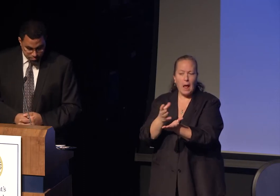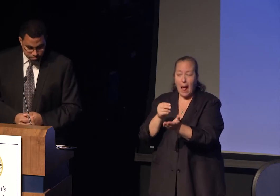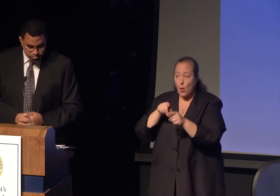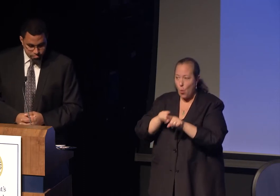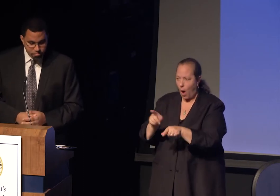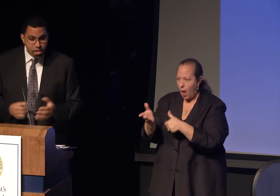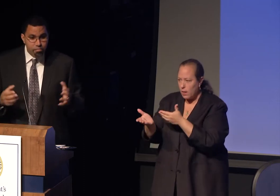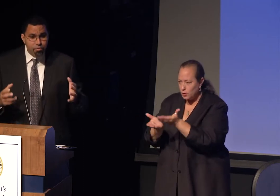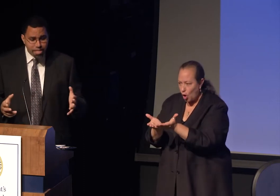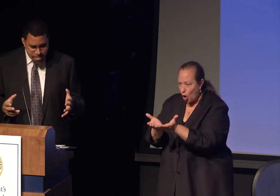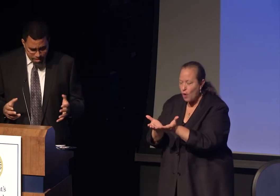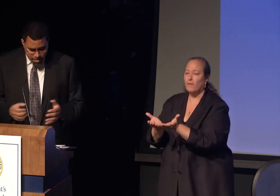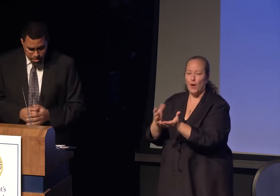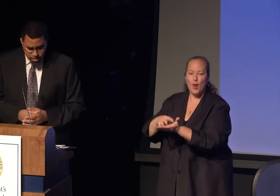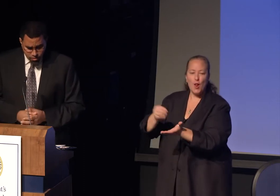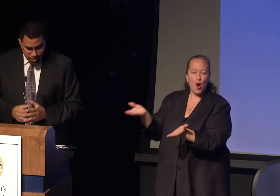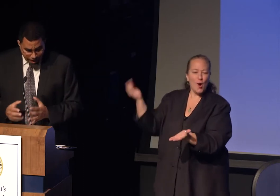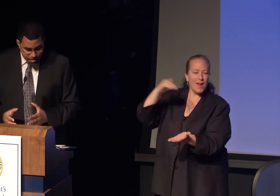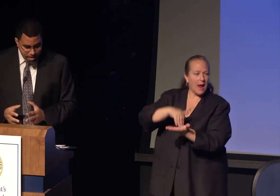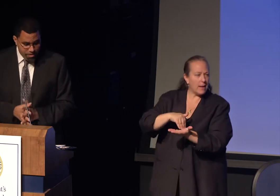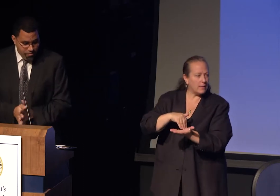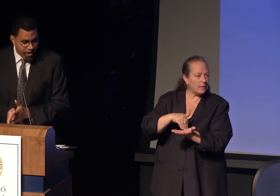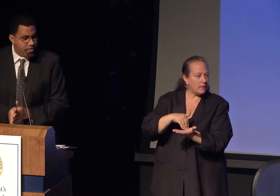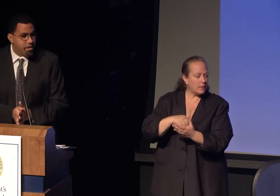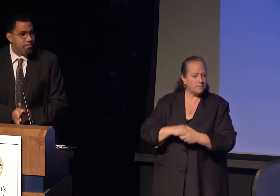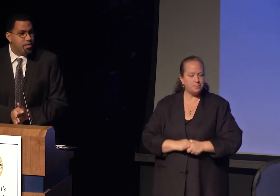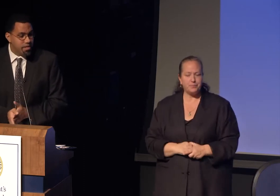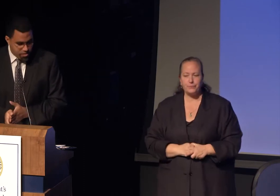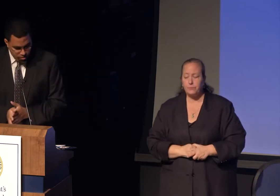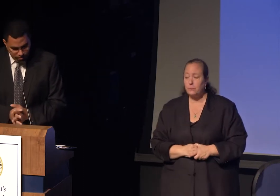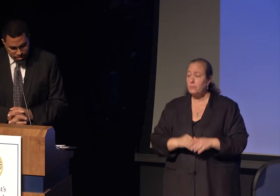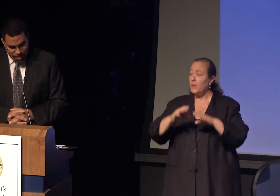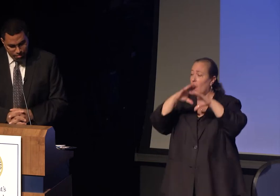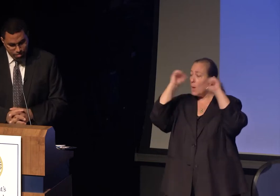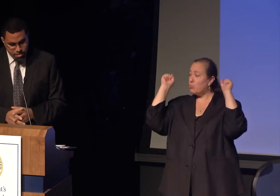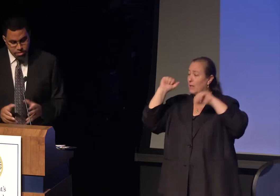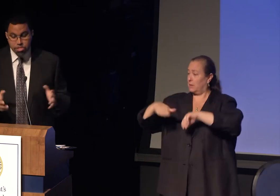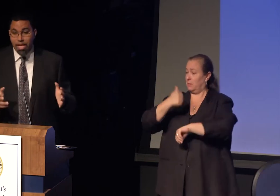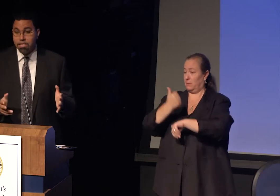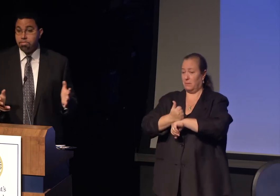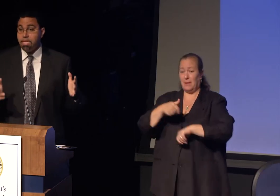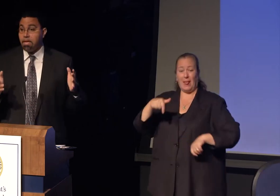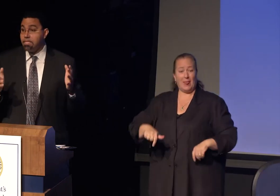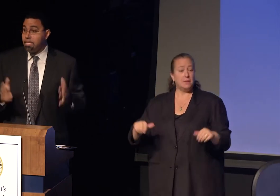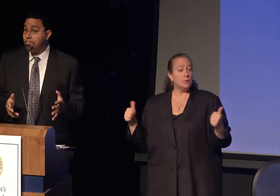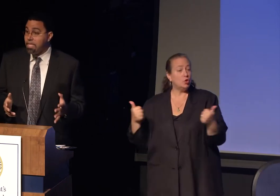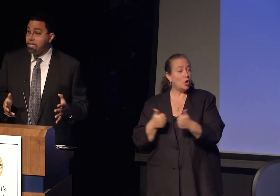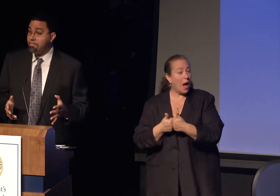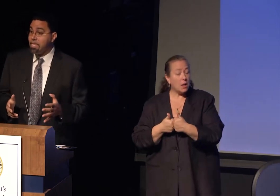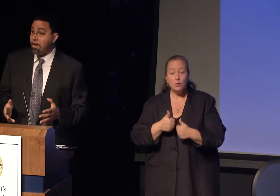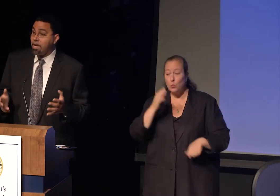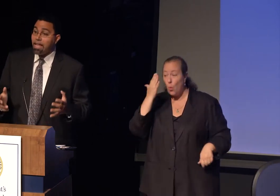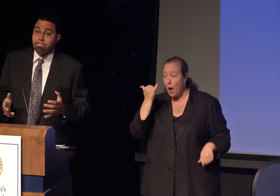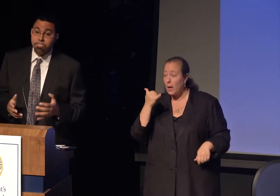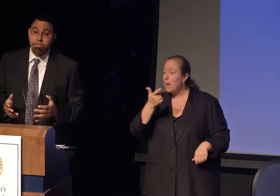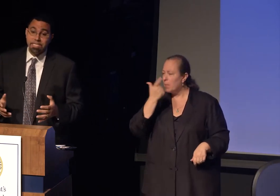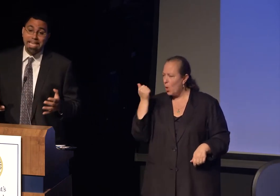The President created the Interfaith and Community Service Campus Challenge because he believes our students